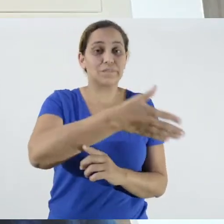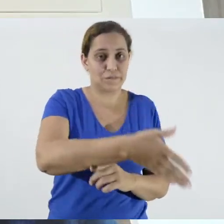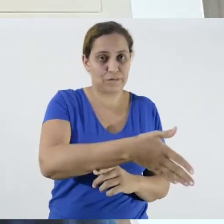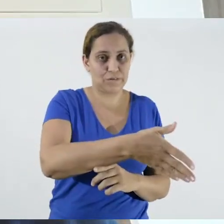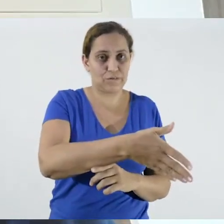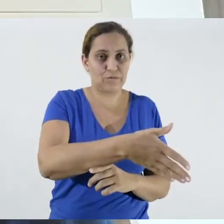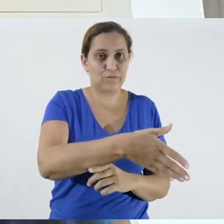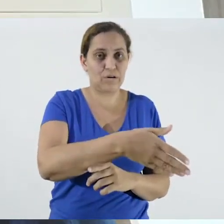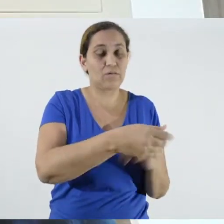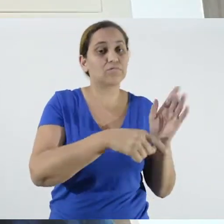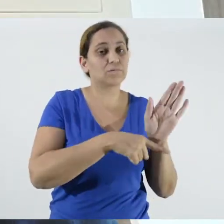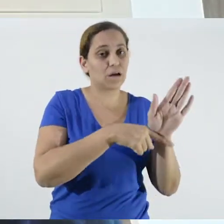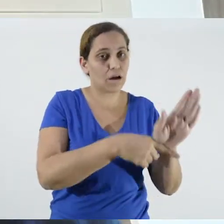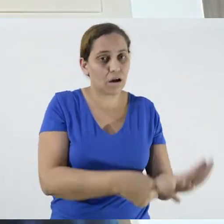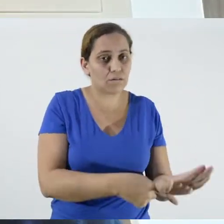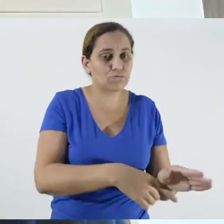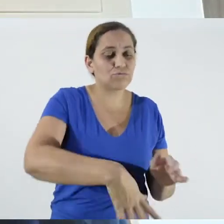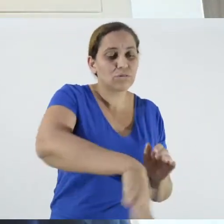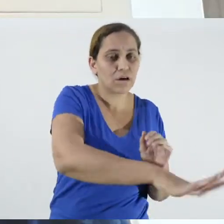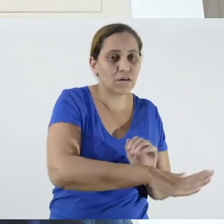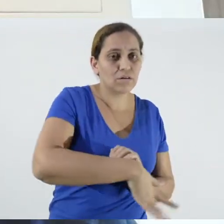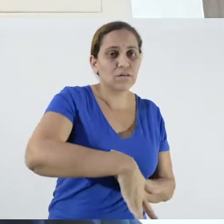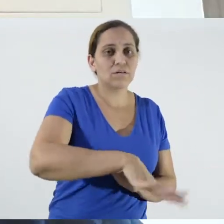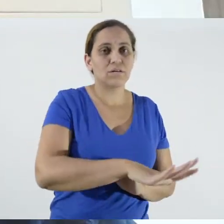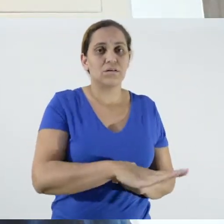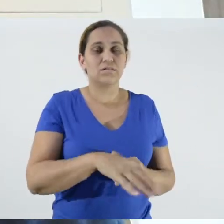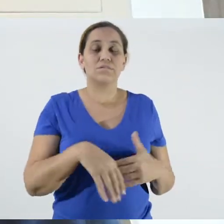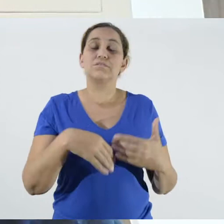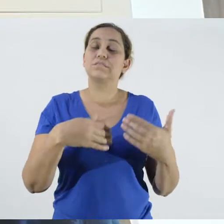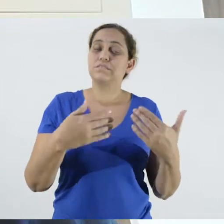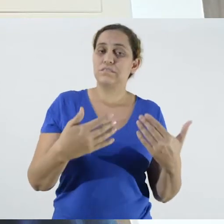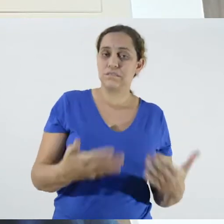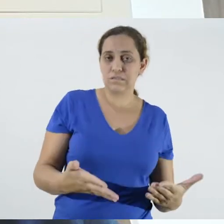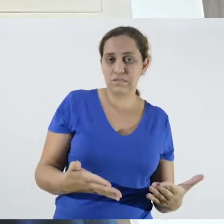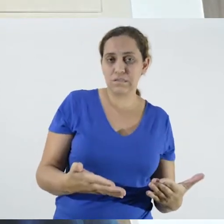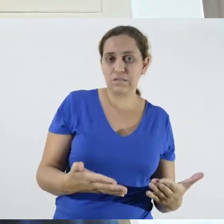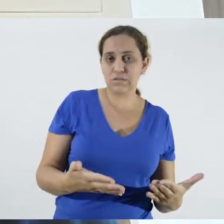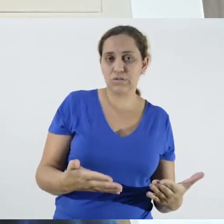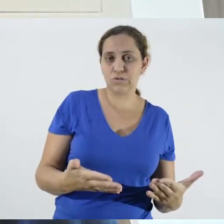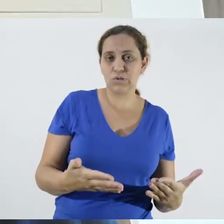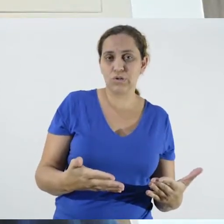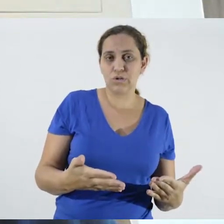And when I talk about a rural extension workers, I mean both from private organizations and also